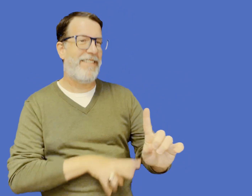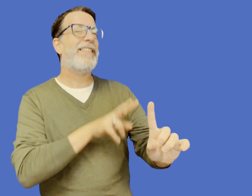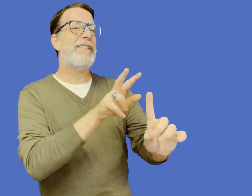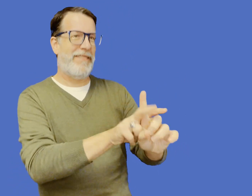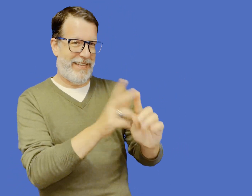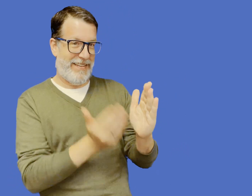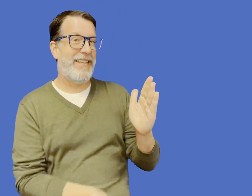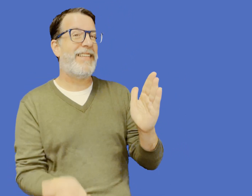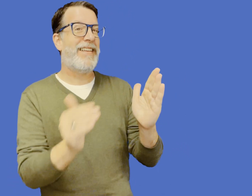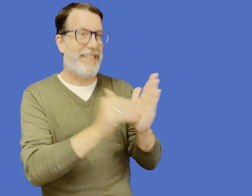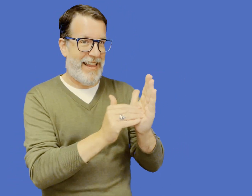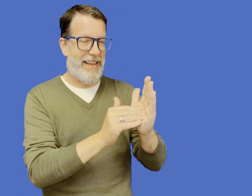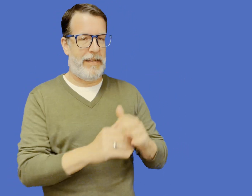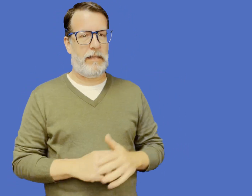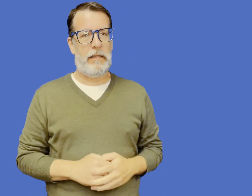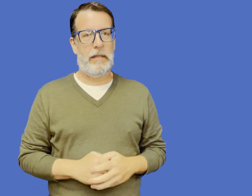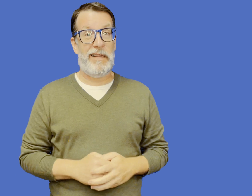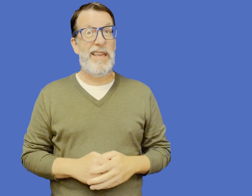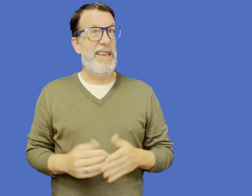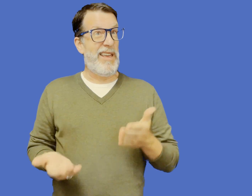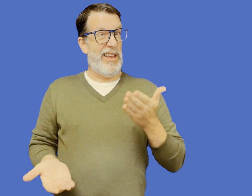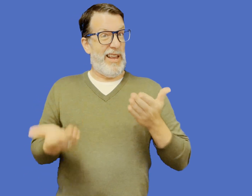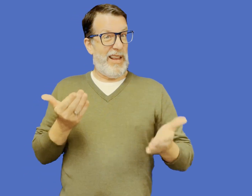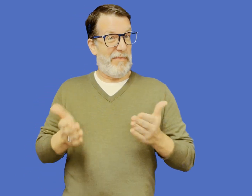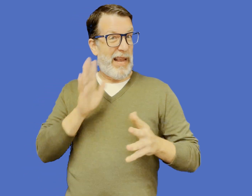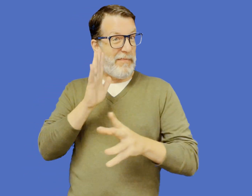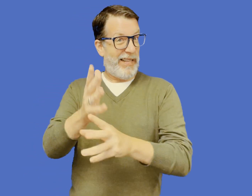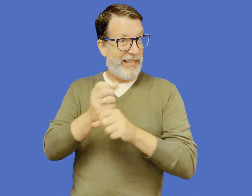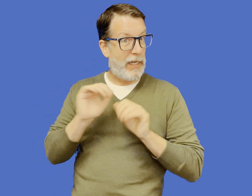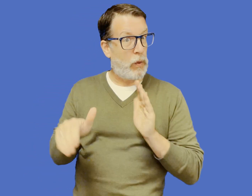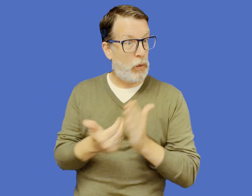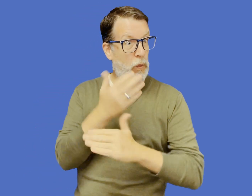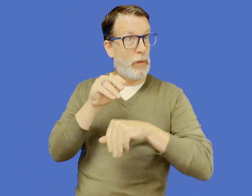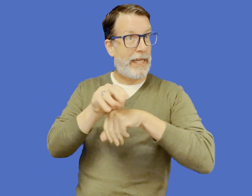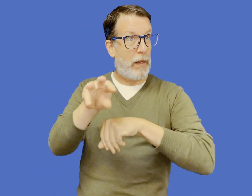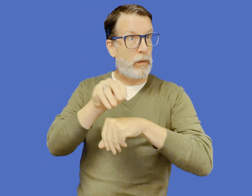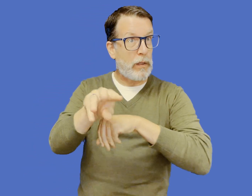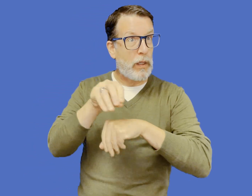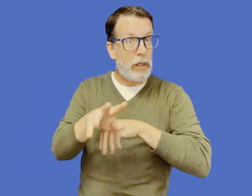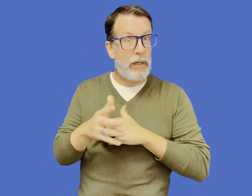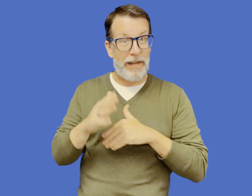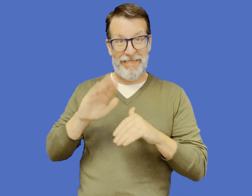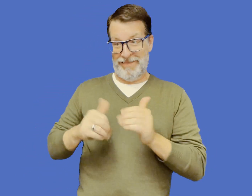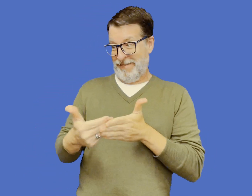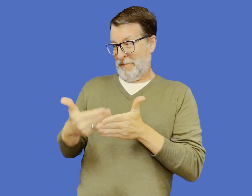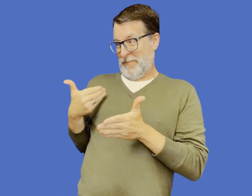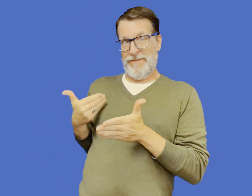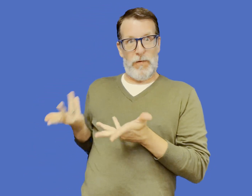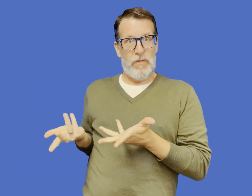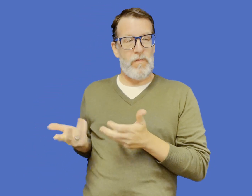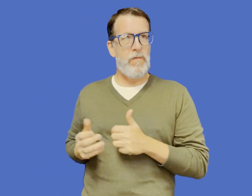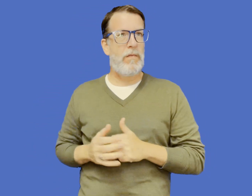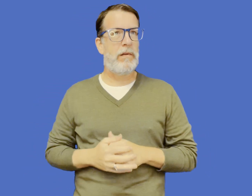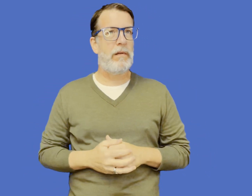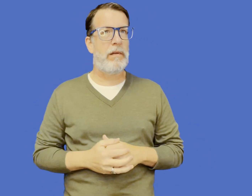Keep in mind, you may have a different counselor than before, but you'll work together as a team to make sure your new case is